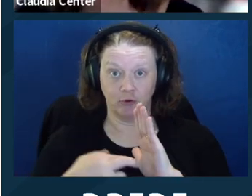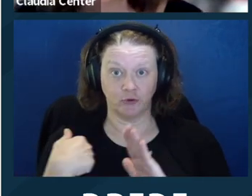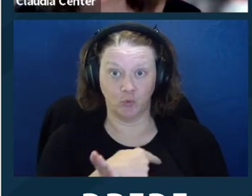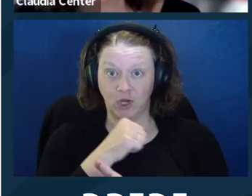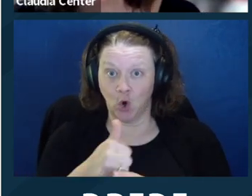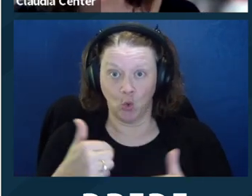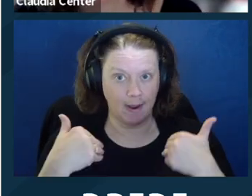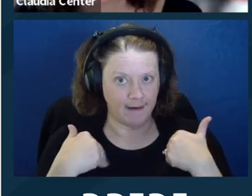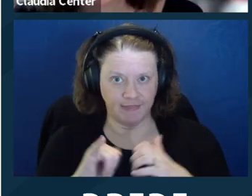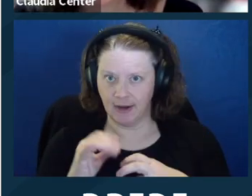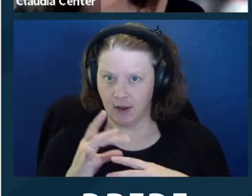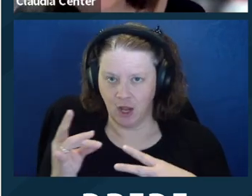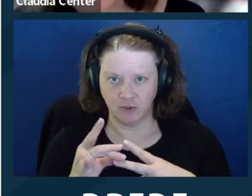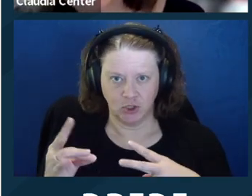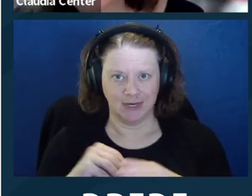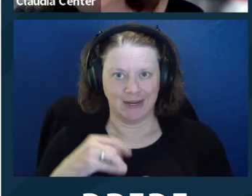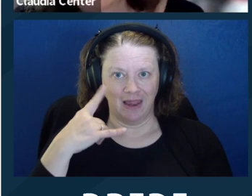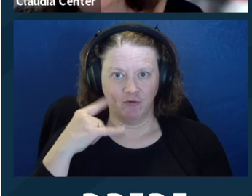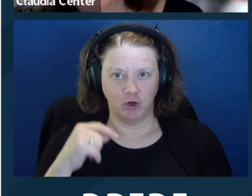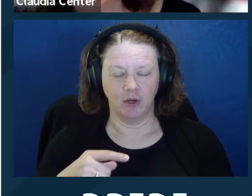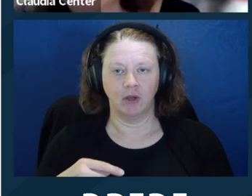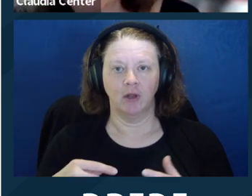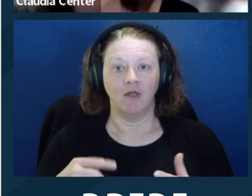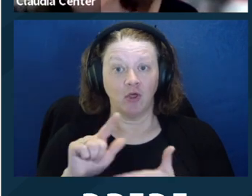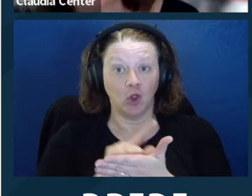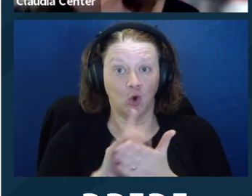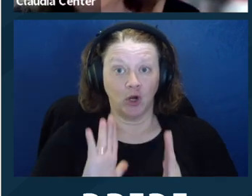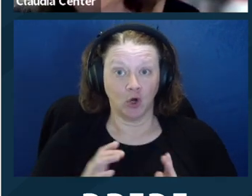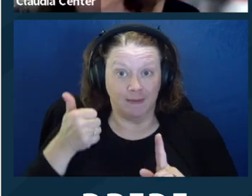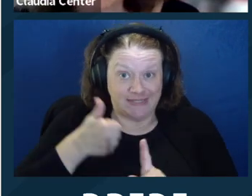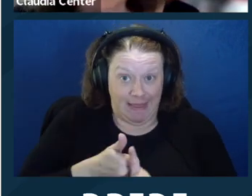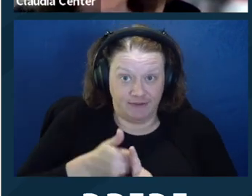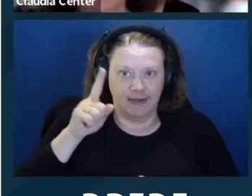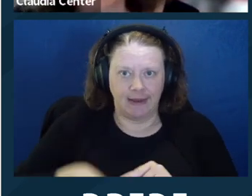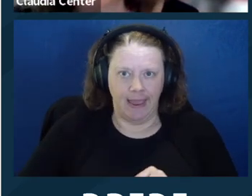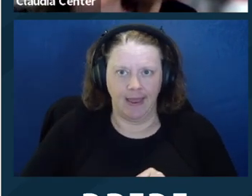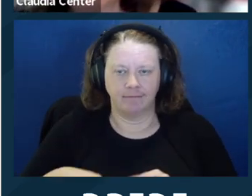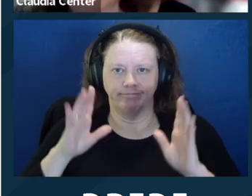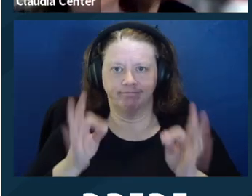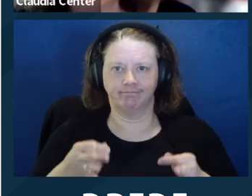of actions, because my reading of the rules that we don't have that option in California